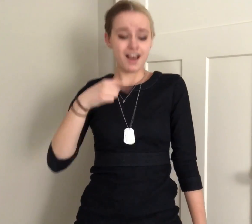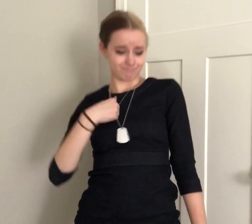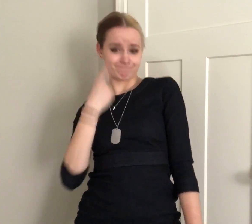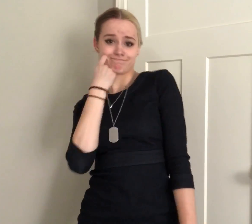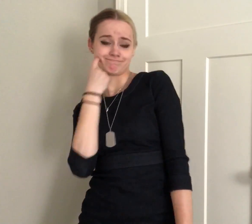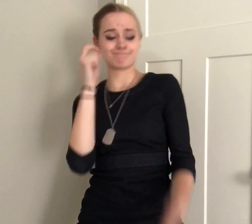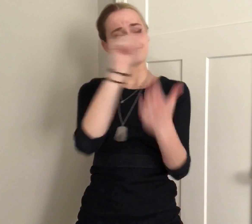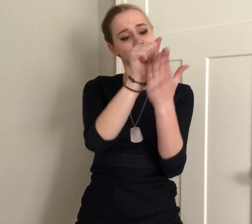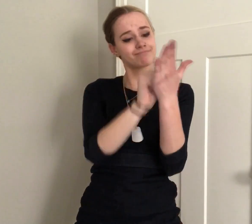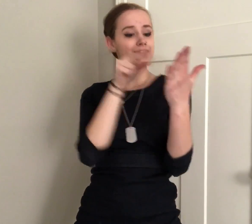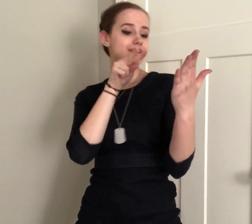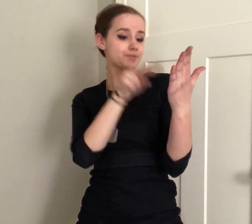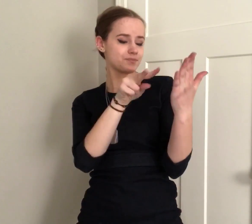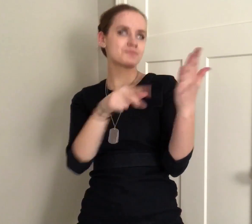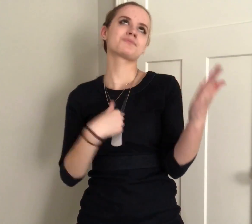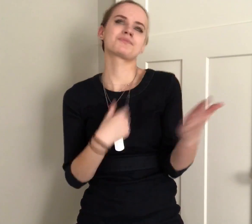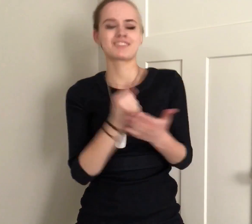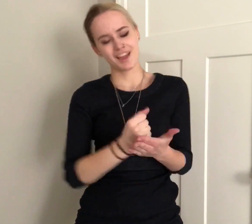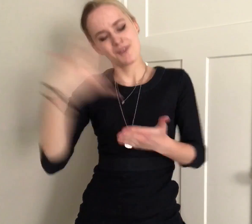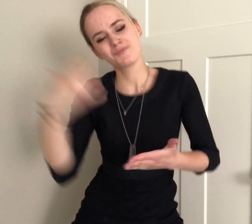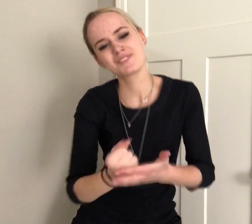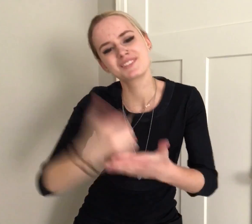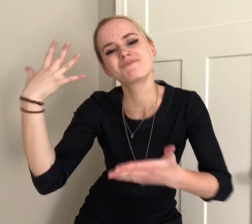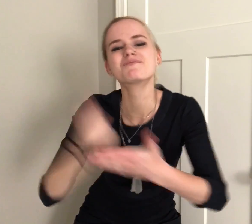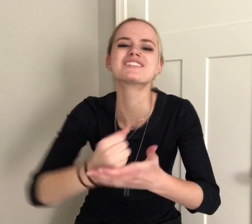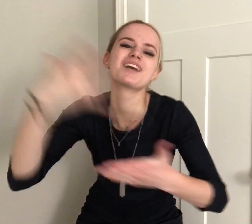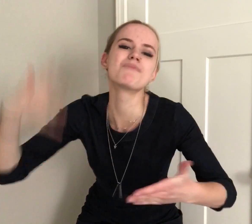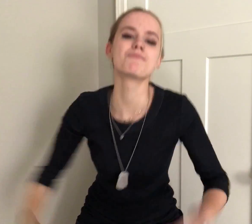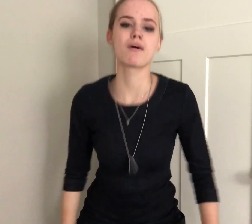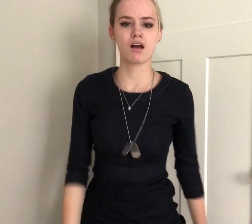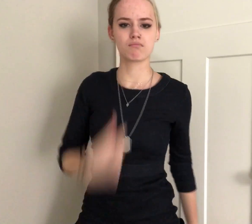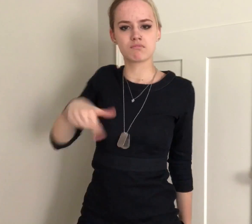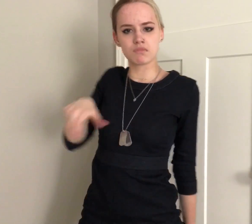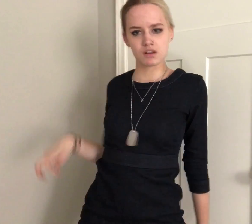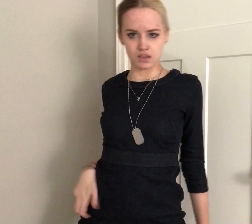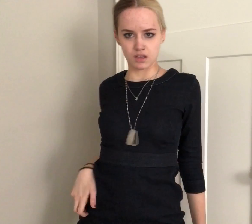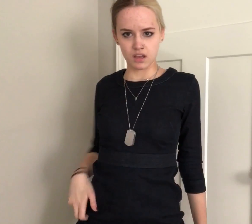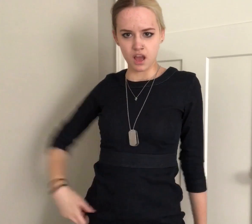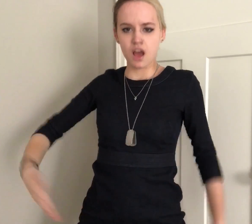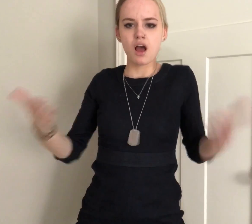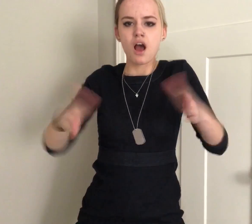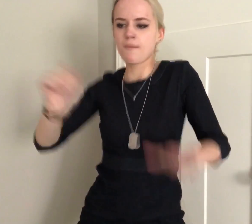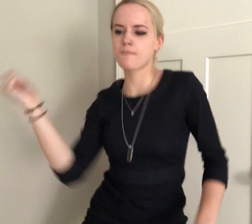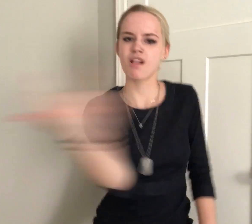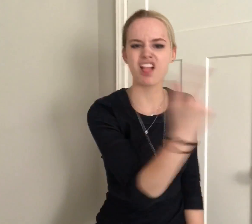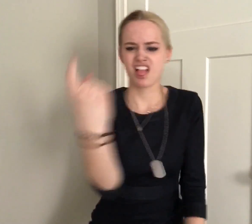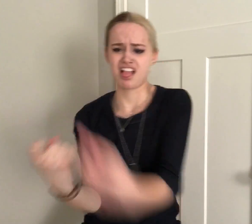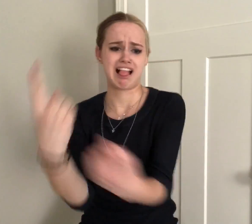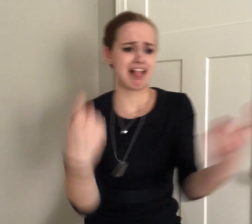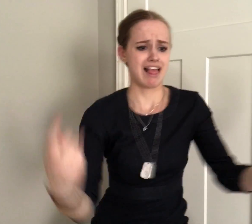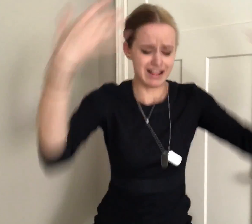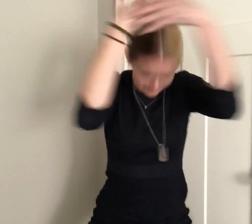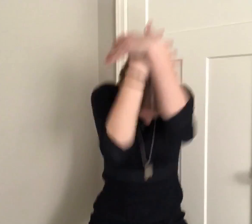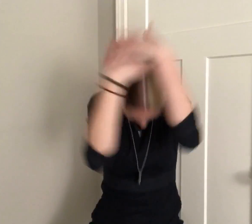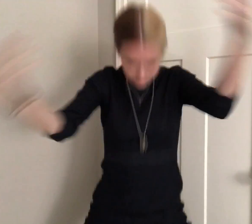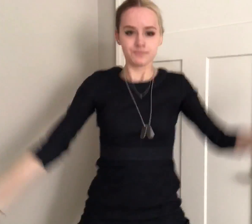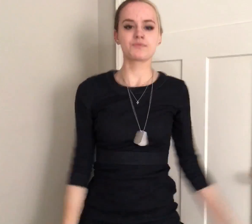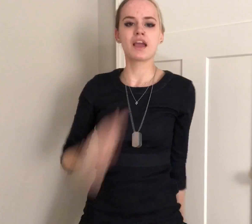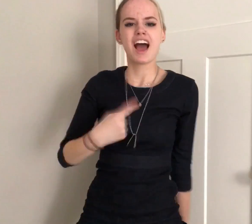And I just checked my accounts Turns out, I'm rich, I'm rich, I'm rich I put my hand above my hip I bet, you dip, he dip, she dip